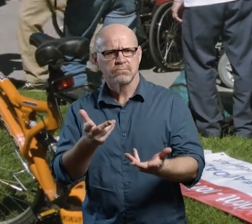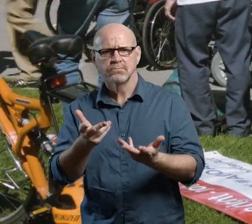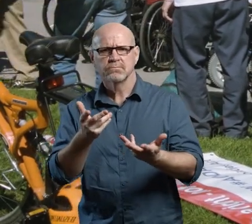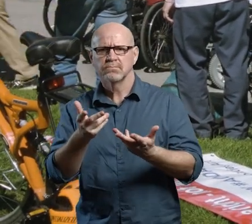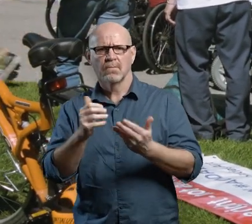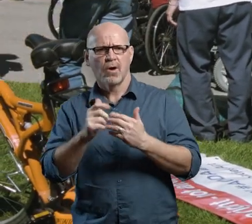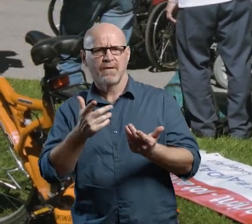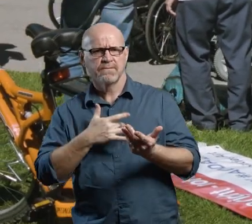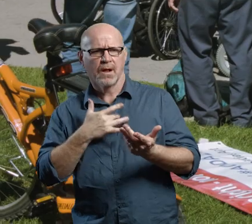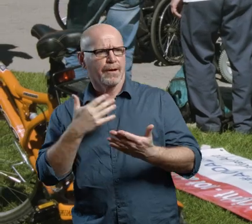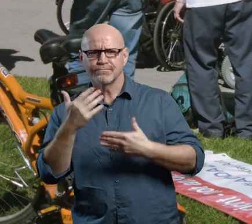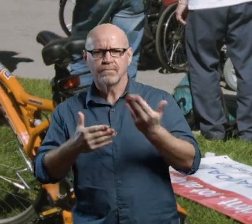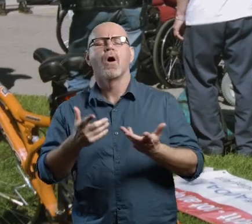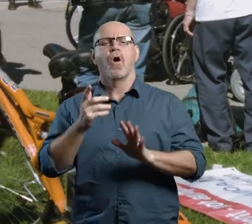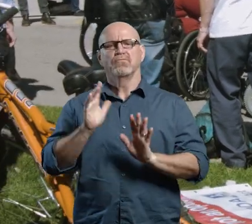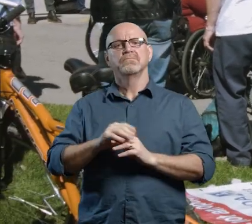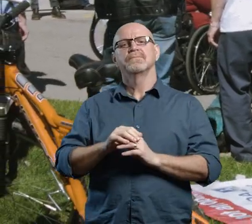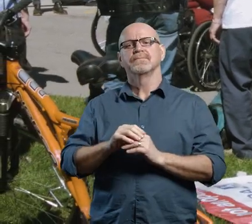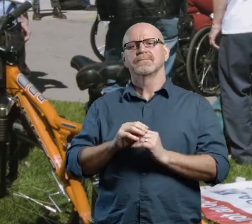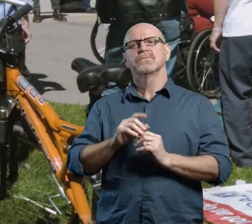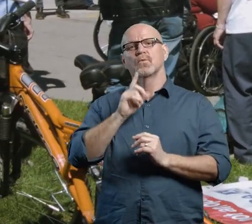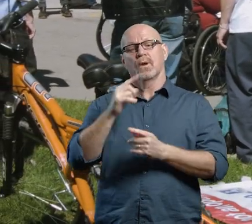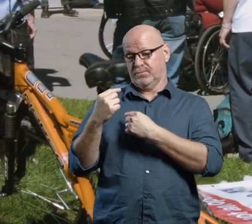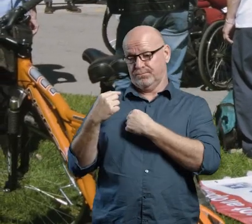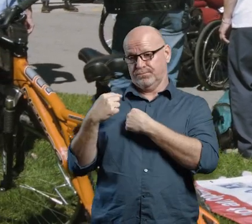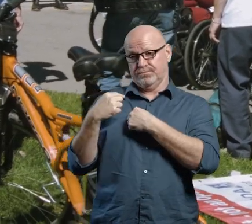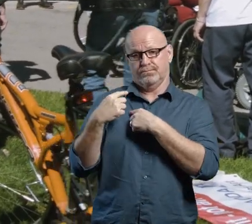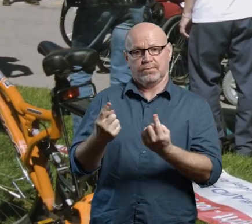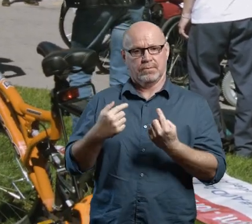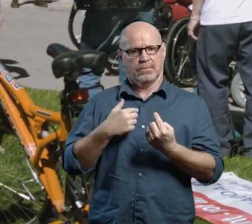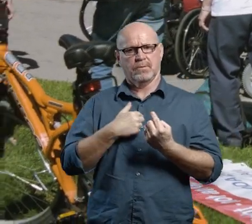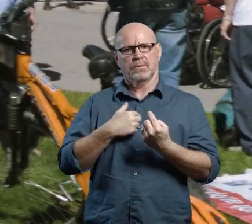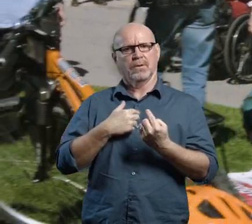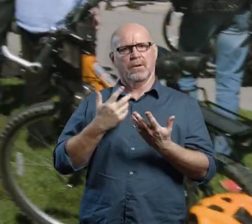my life's profession? Well, I told stories. Other people's. And the sharing of stories is